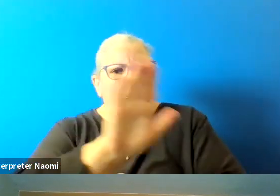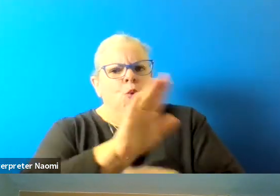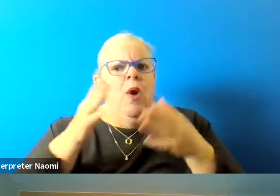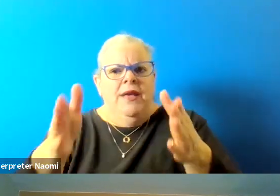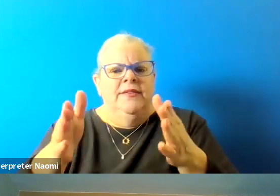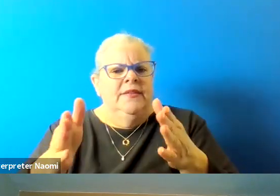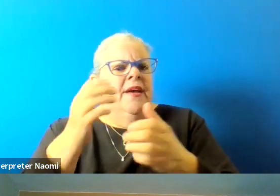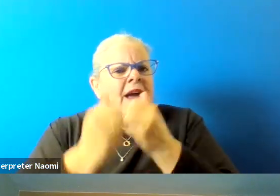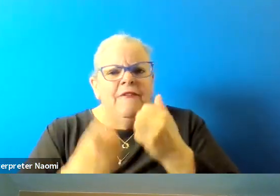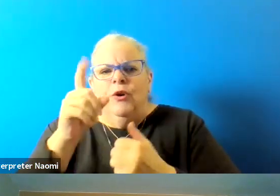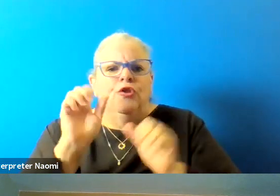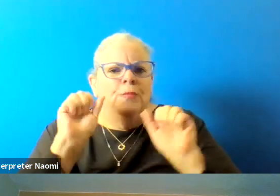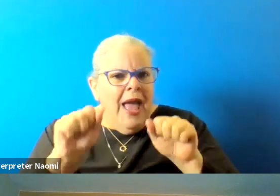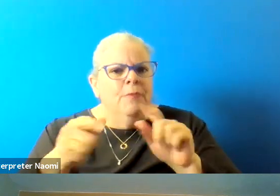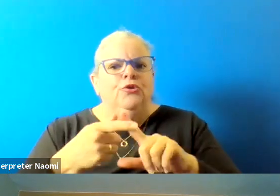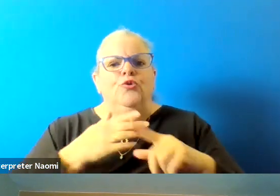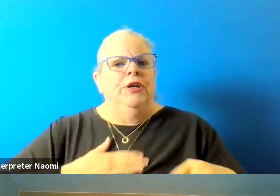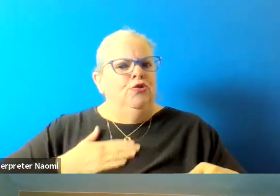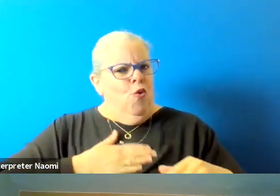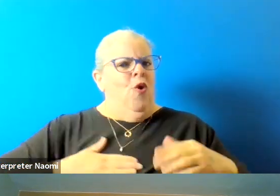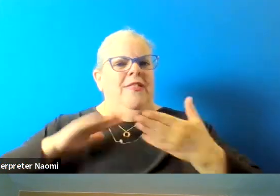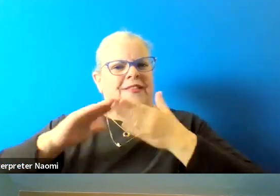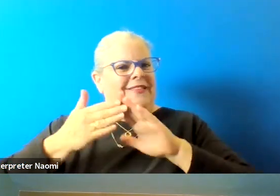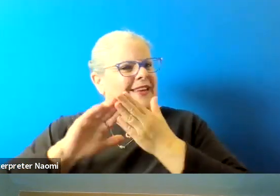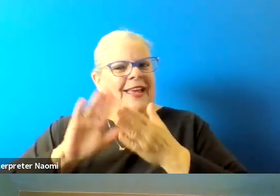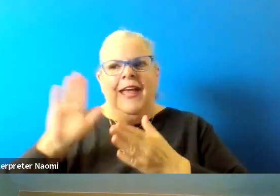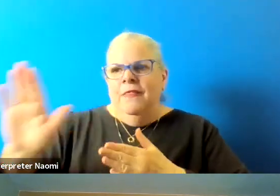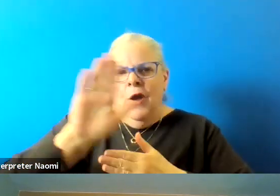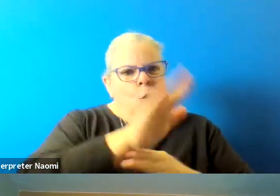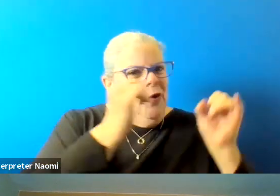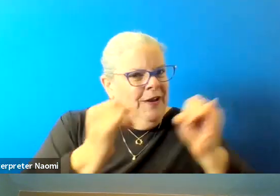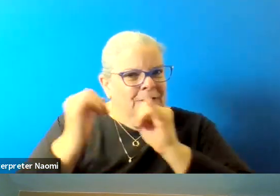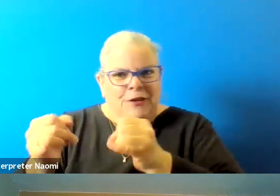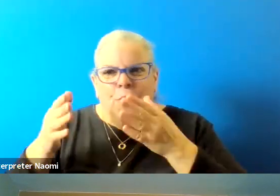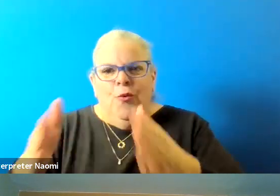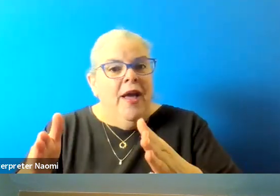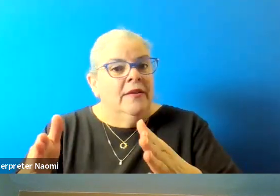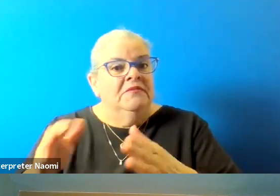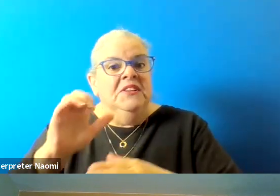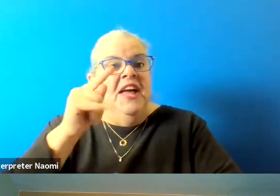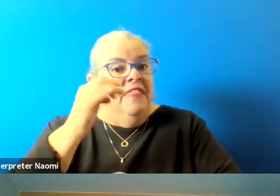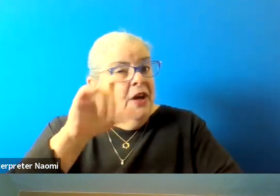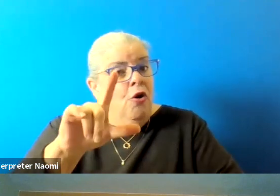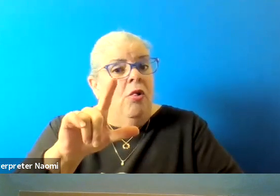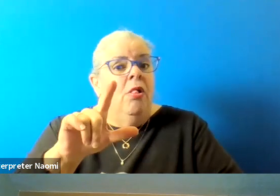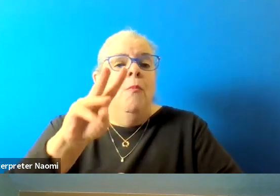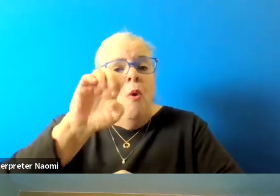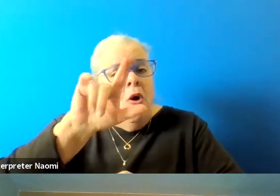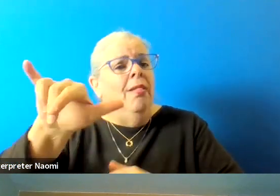Everyone should be able to enjoy the city in their own way, as long as it's ethical, morally and legally proper.